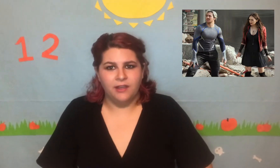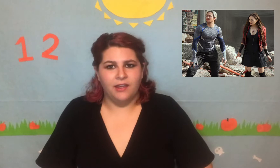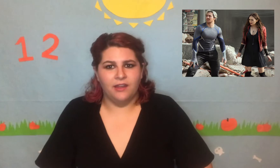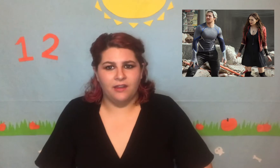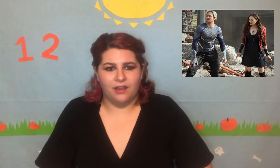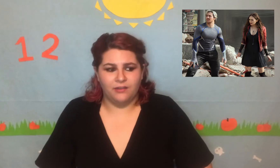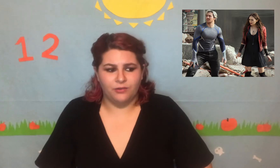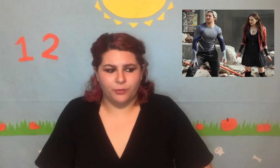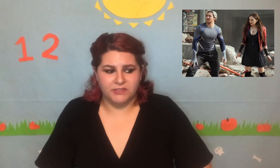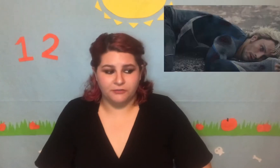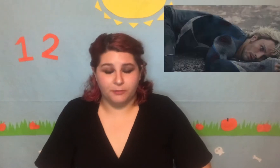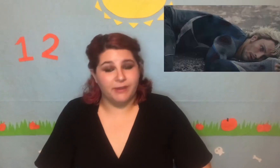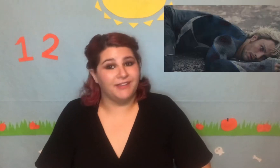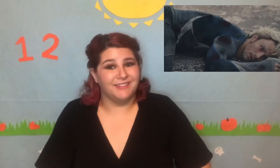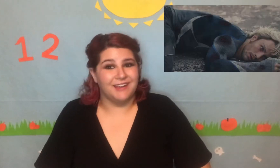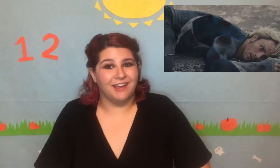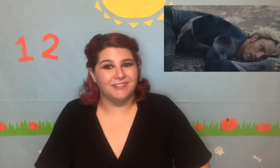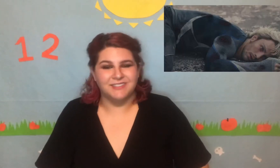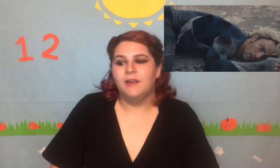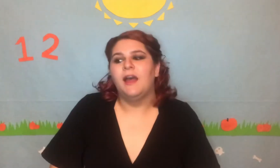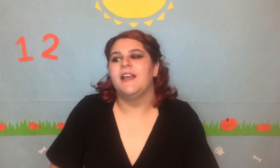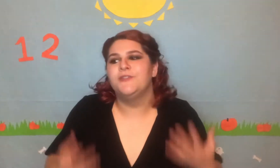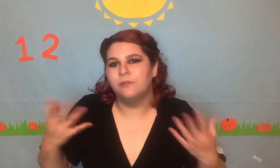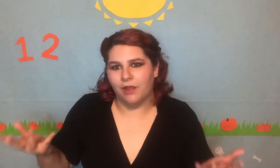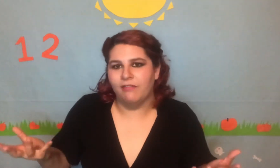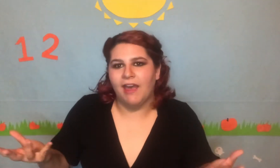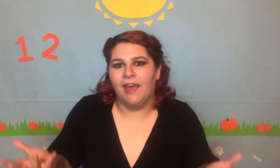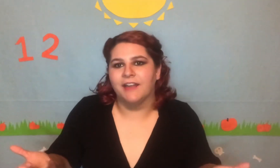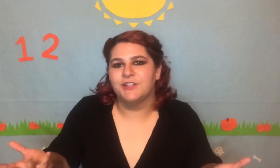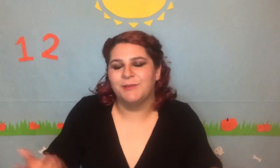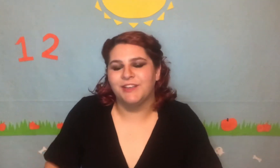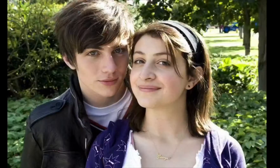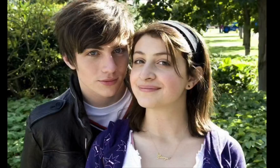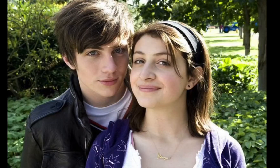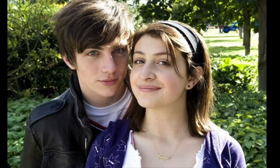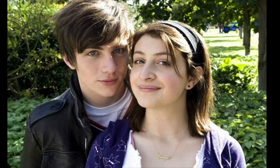and then Quicksilver immediately dies. I do love that actor because of Angus, Thongs,